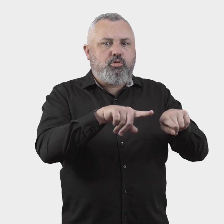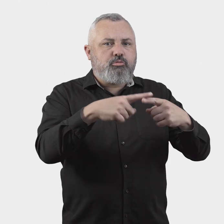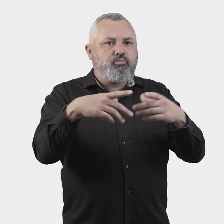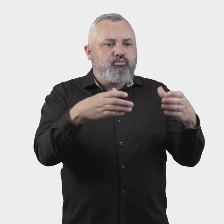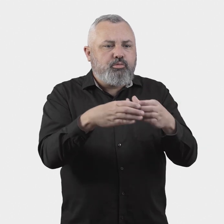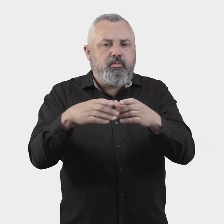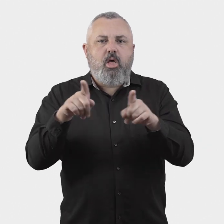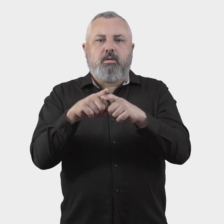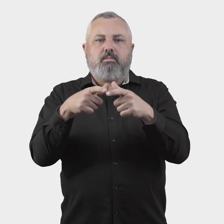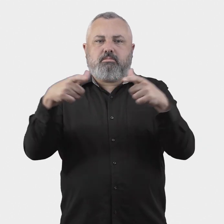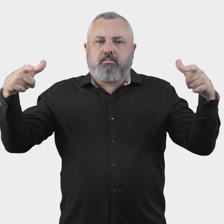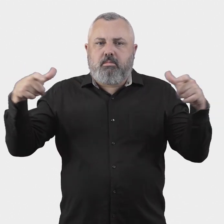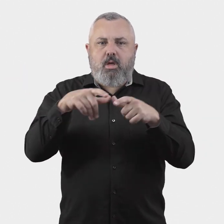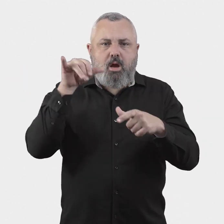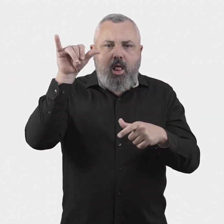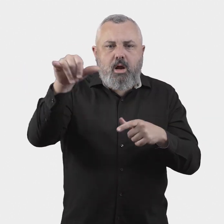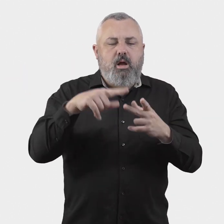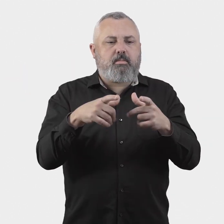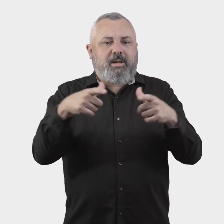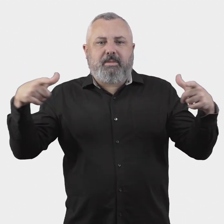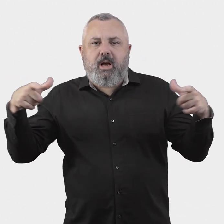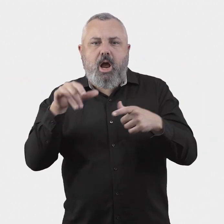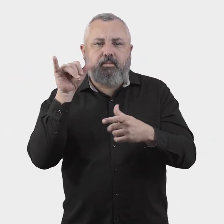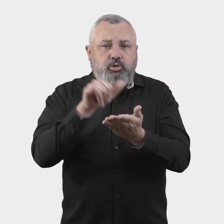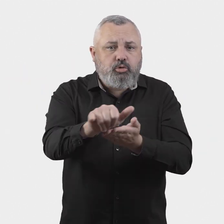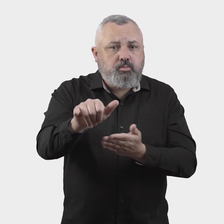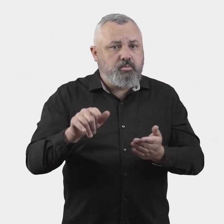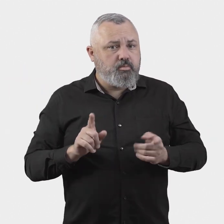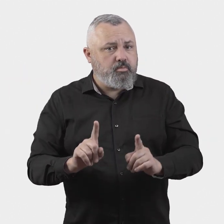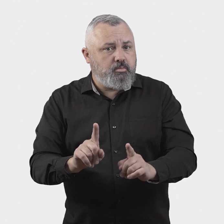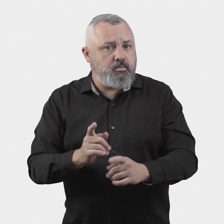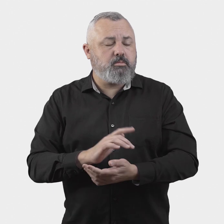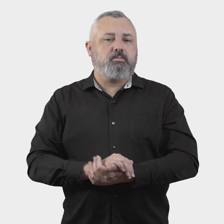Ombuds Scheme to different categories of airlines and airports?